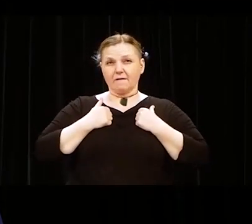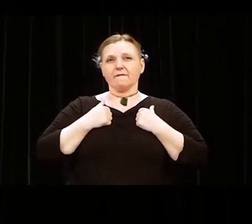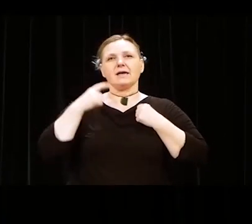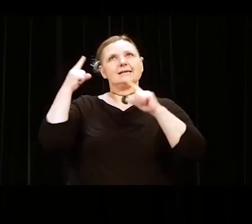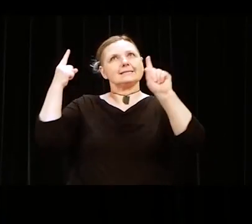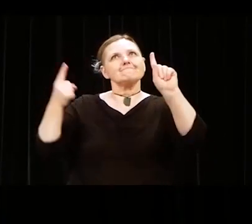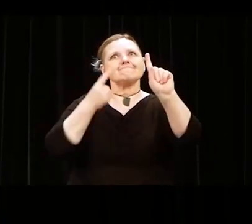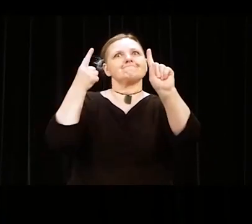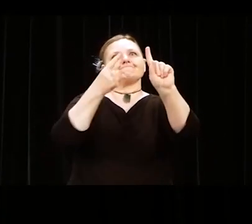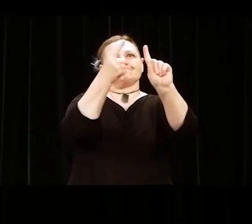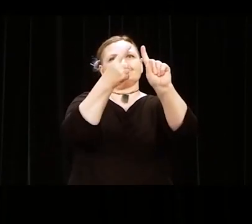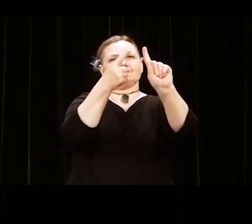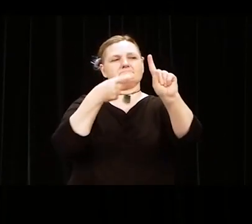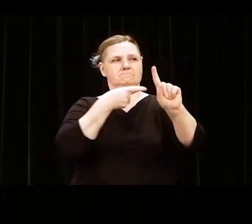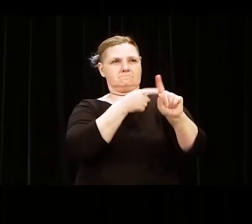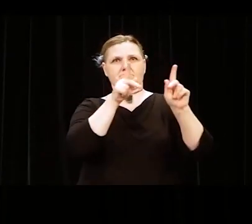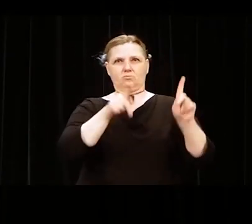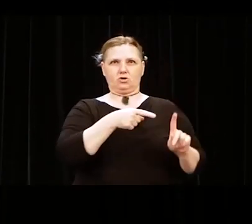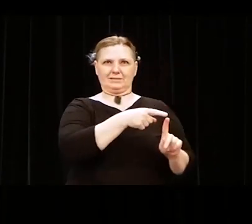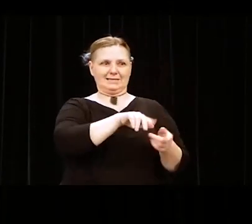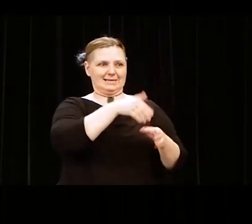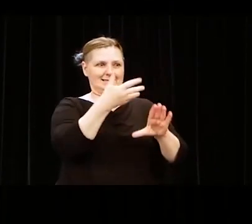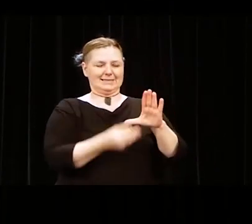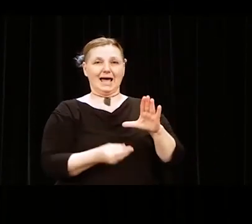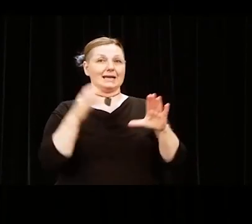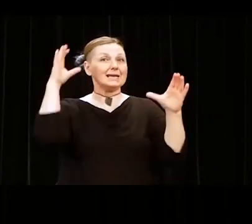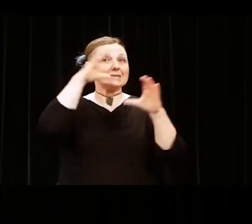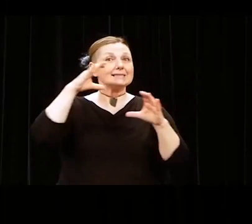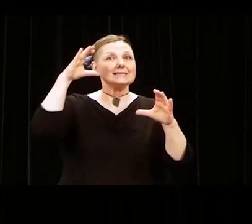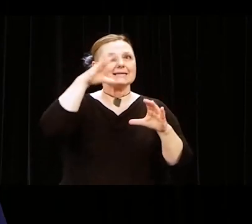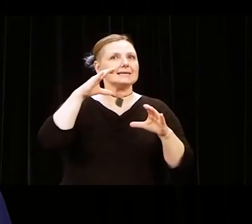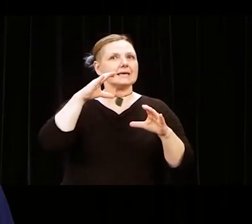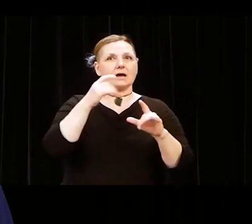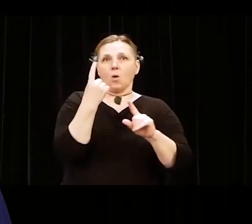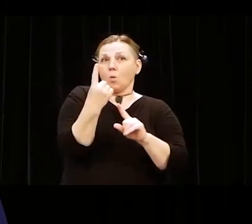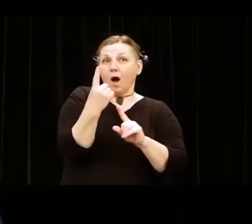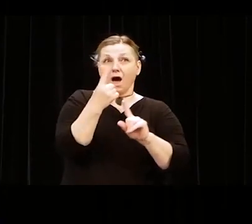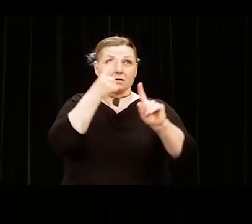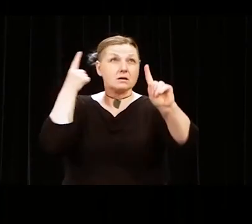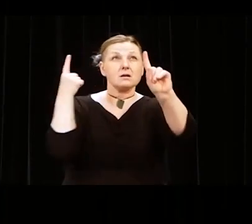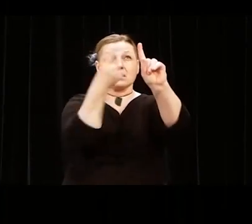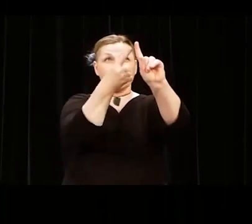"He died seeking a cause; he died seeking the cause.